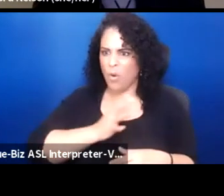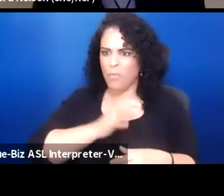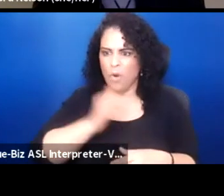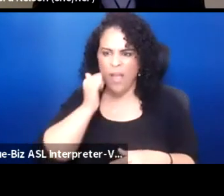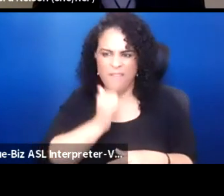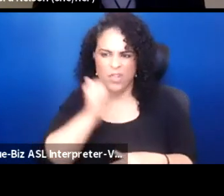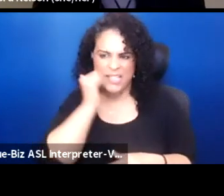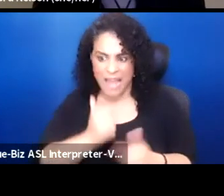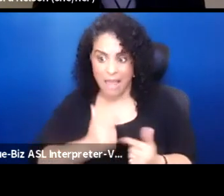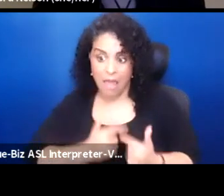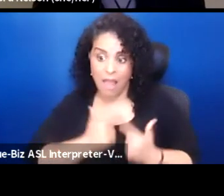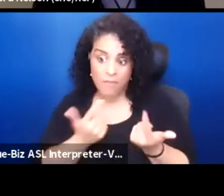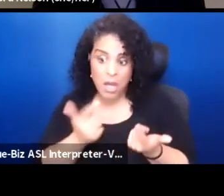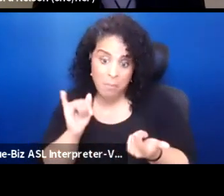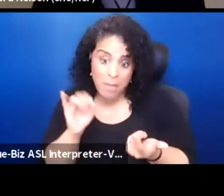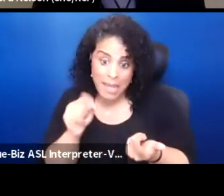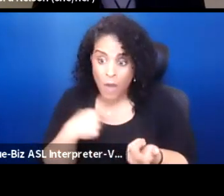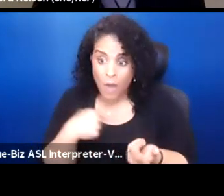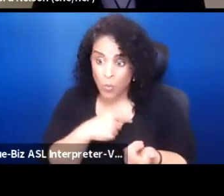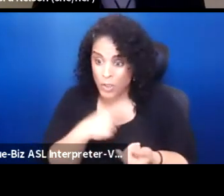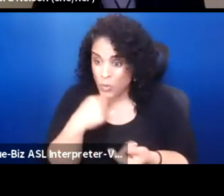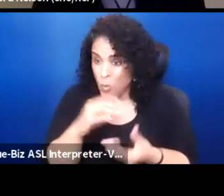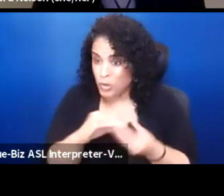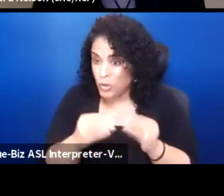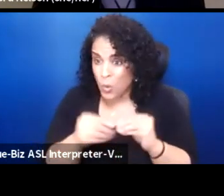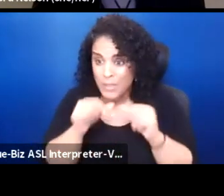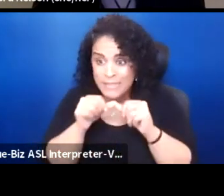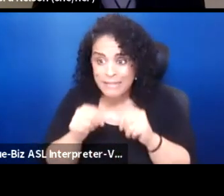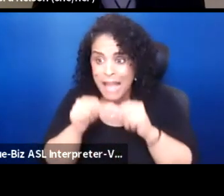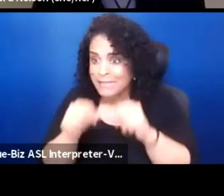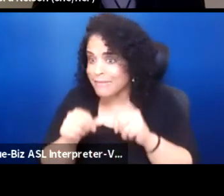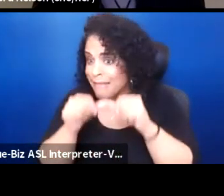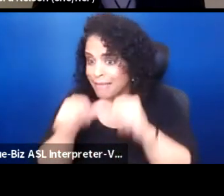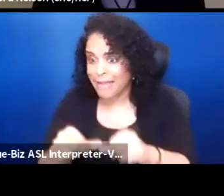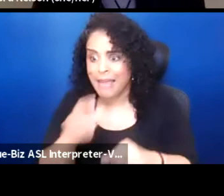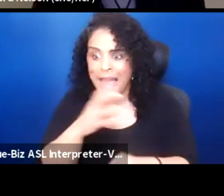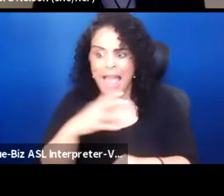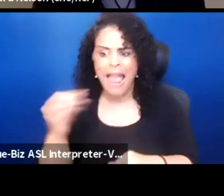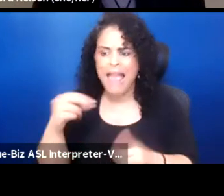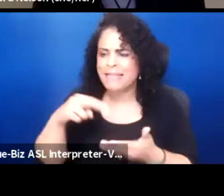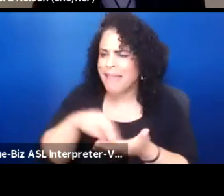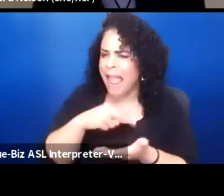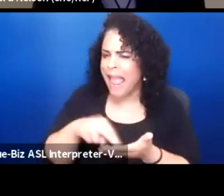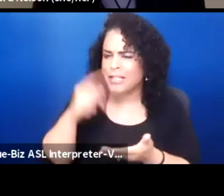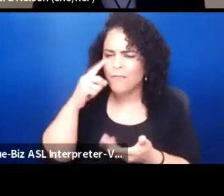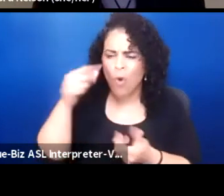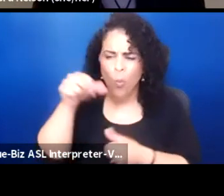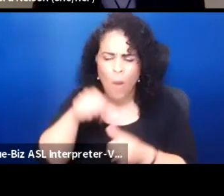And yet we told stories constantly and danced for one another and sung for one another.